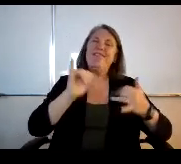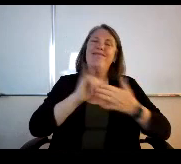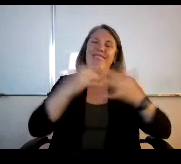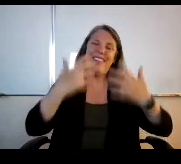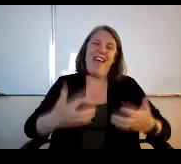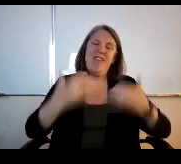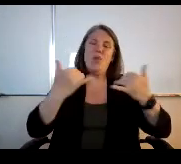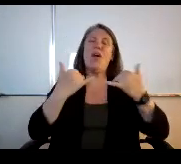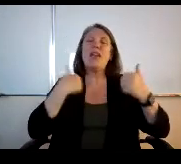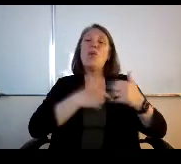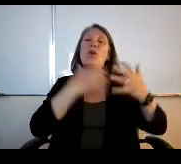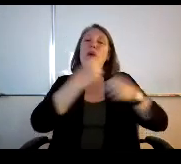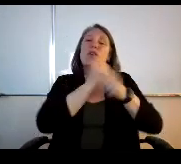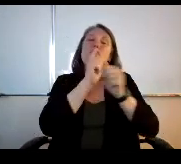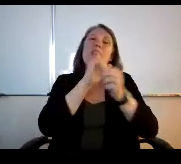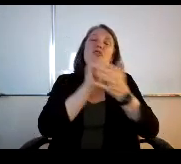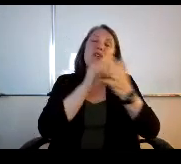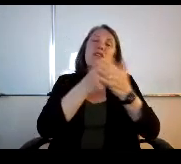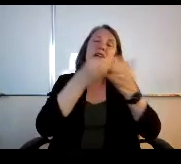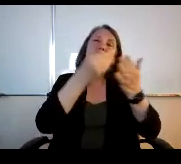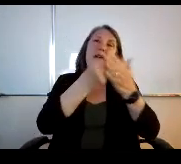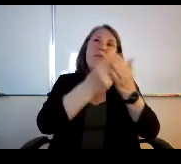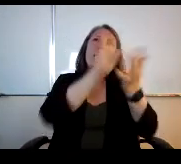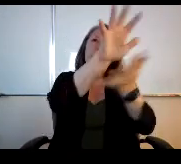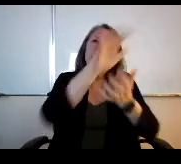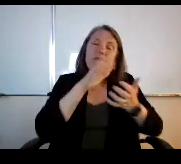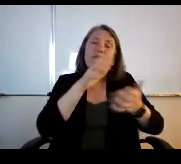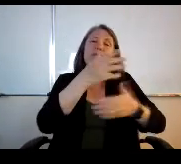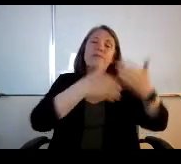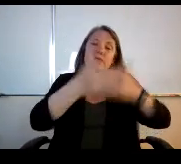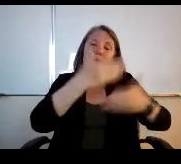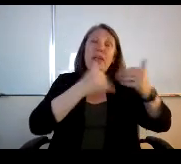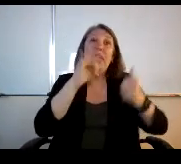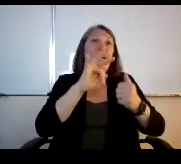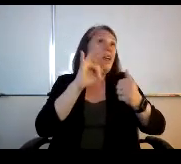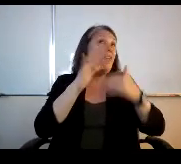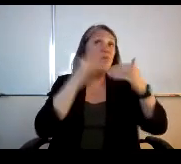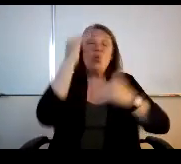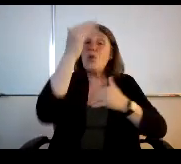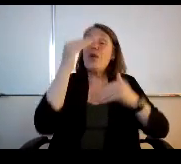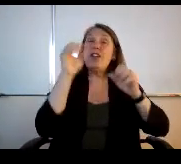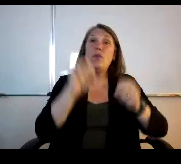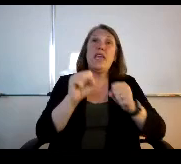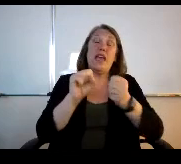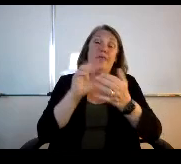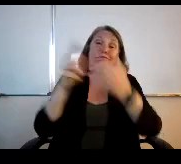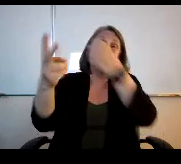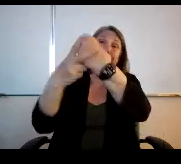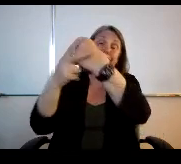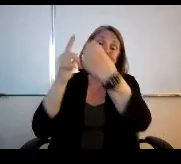resources are flowing properly right now. If we've overshot, we can use it a little bit later.